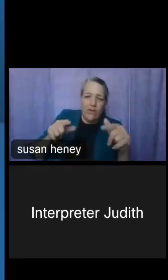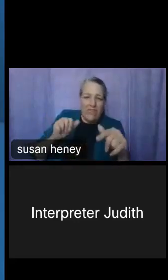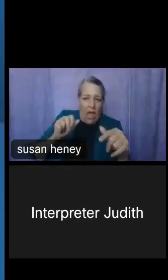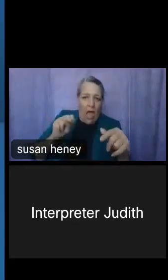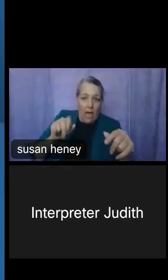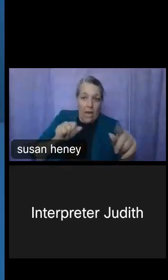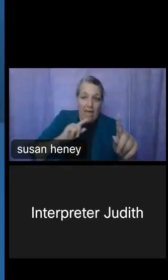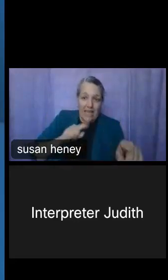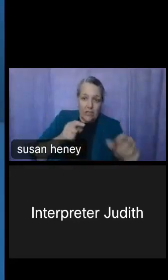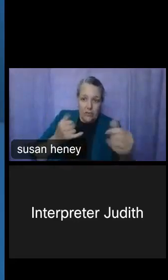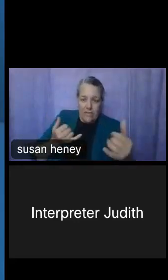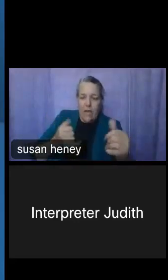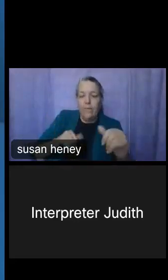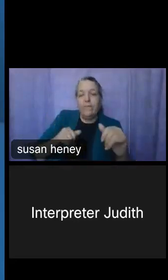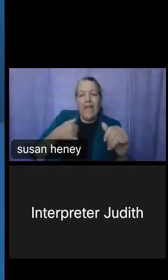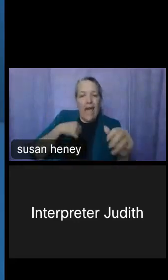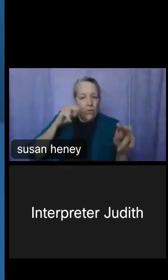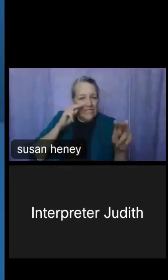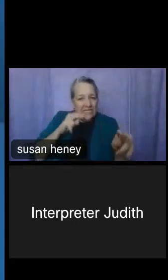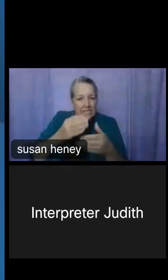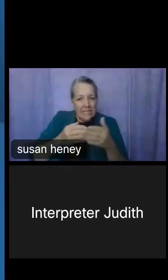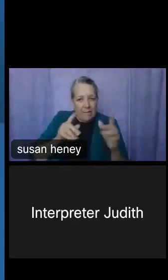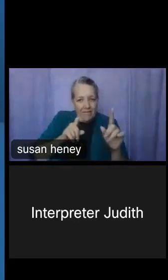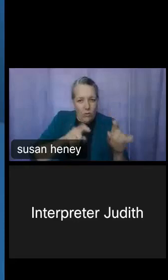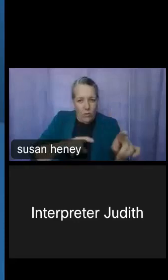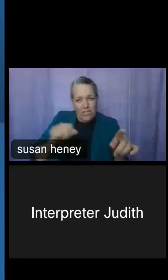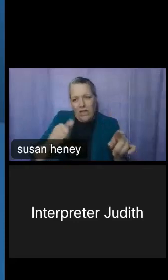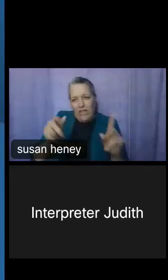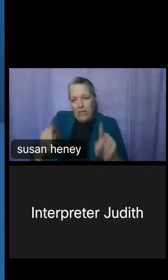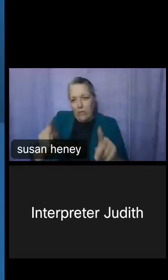was seeing some of the questions here, and someone else asked if there's some breakdown